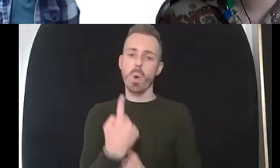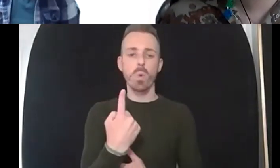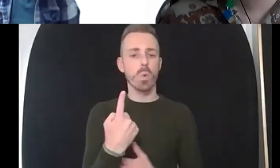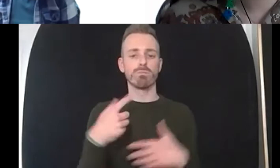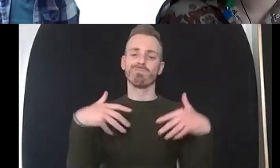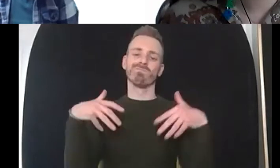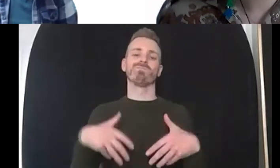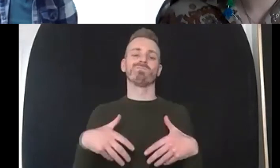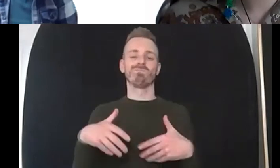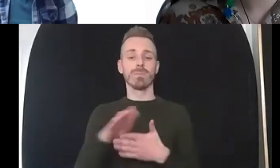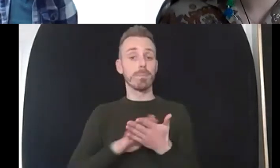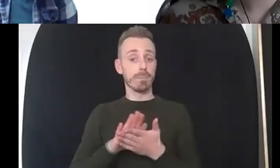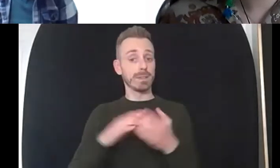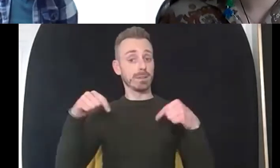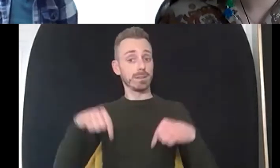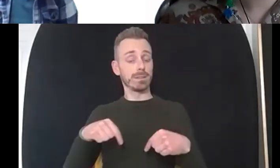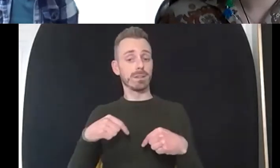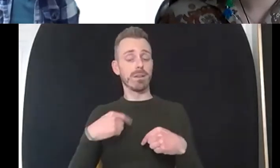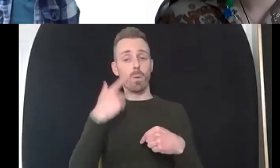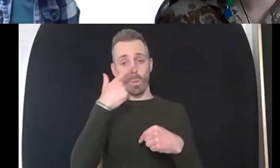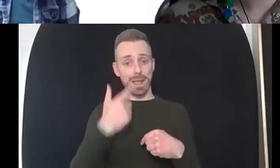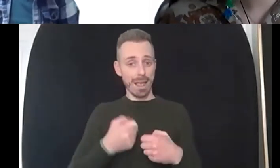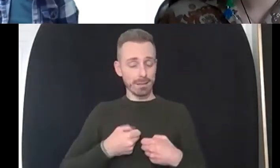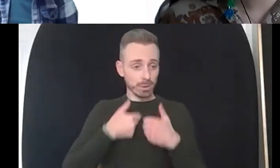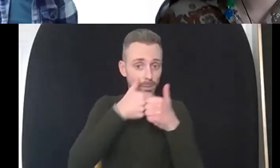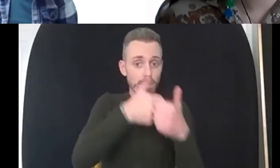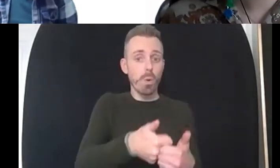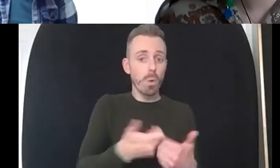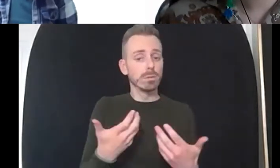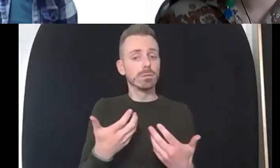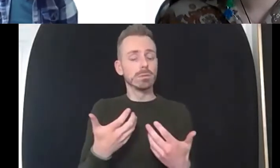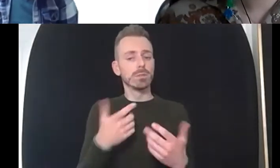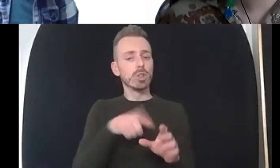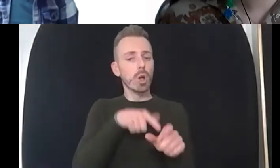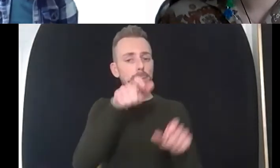a young person to ask questions openly is so important so valuable and and to be encouraged